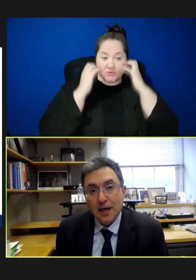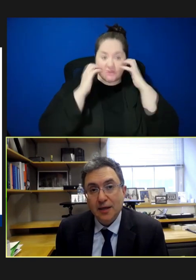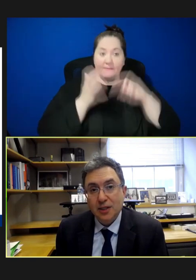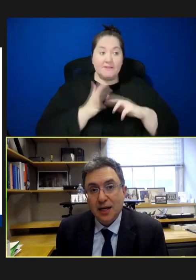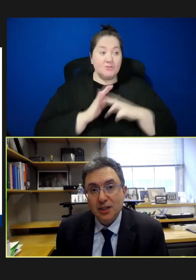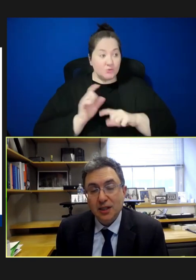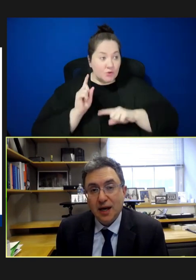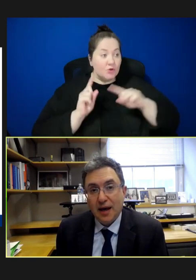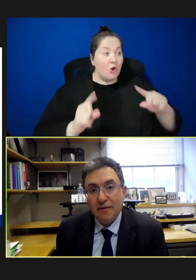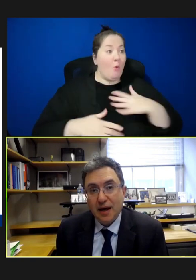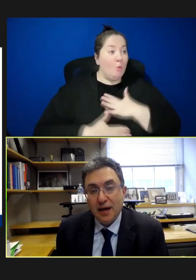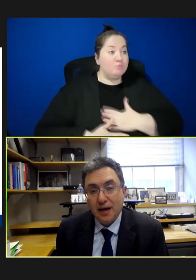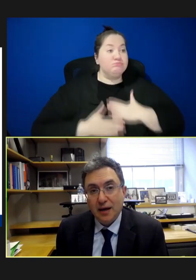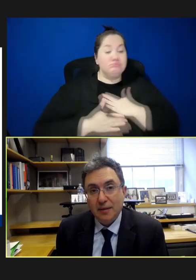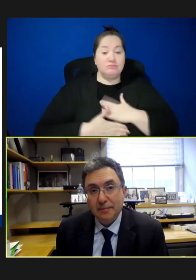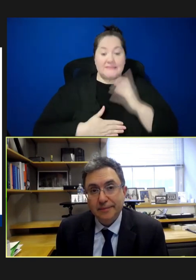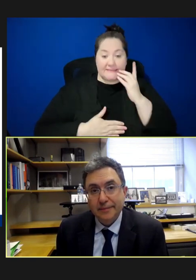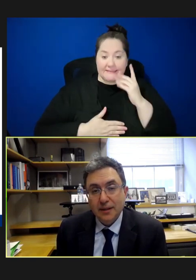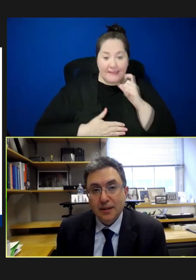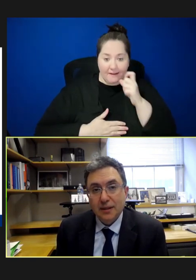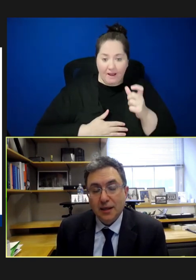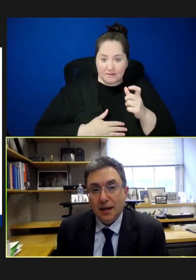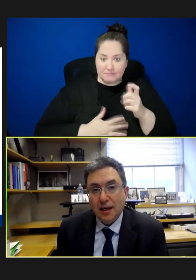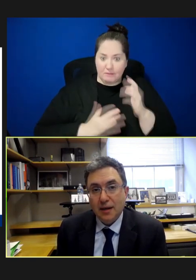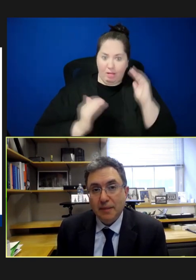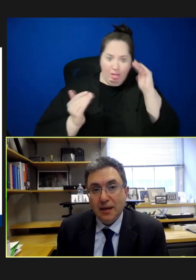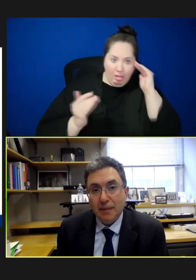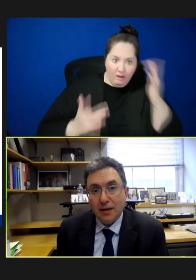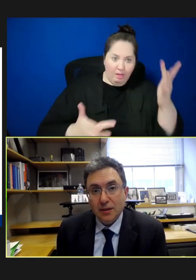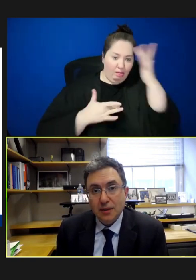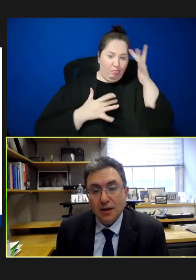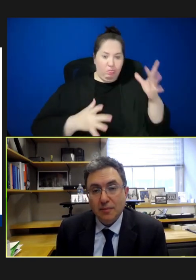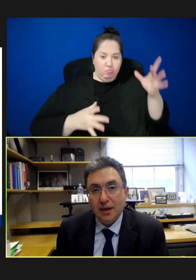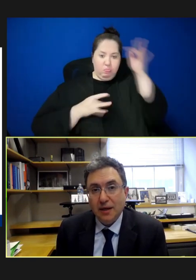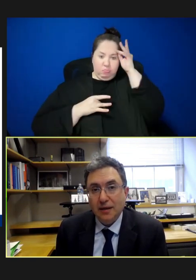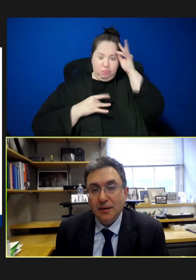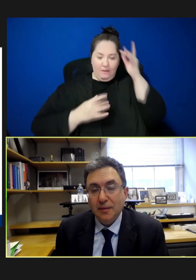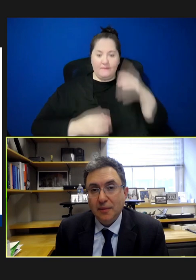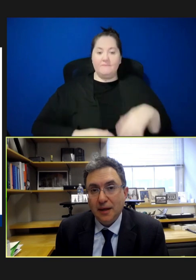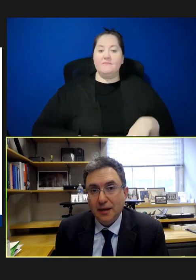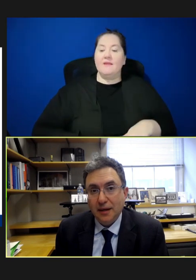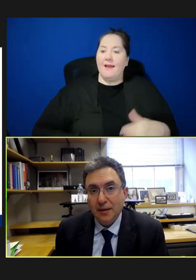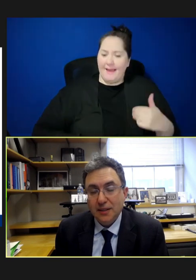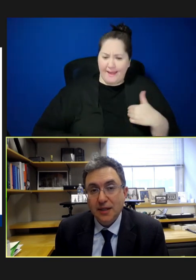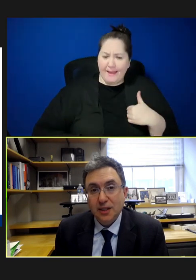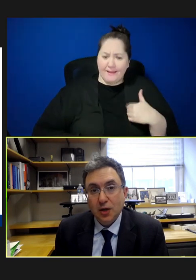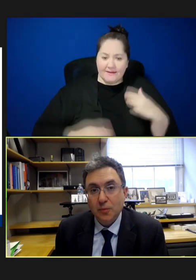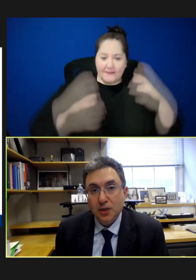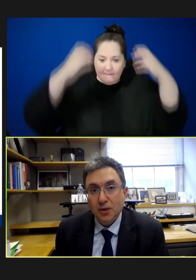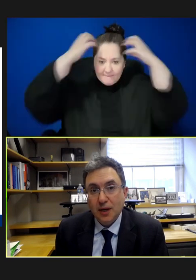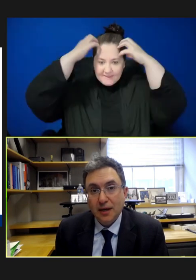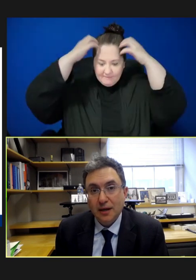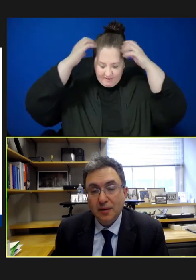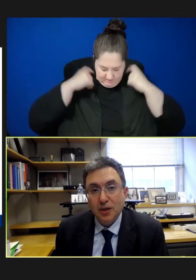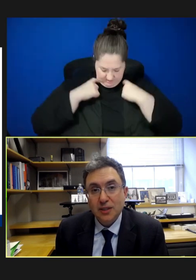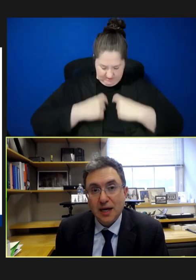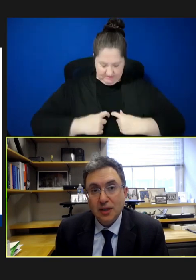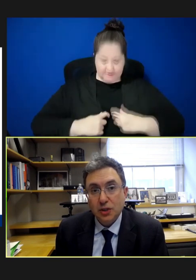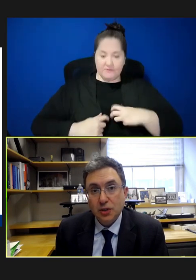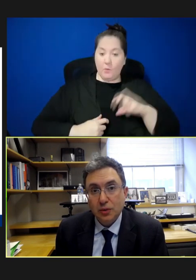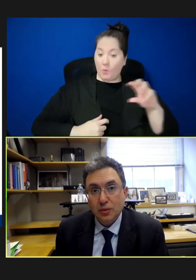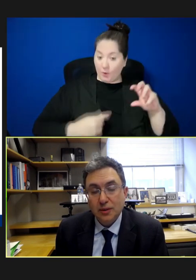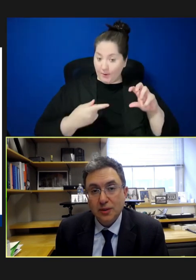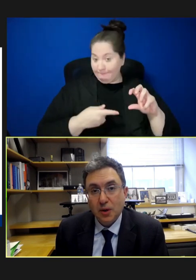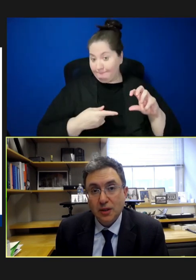I used to actually have a Mickey Mouse on my stethoscope so I could use that to spark the